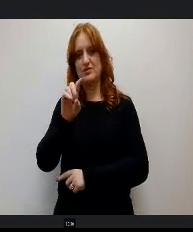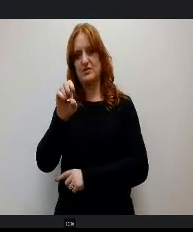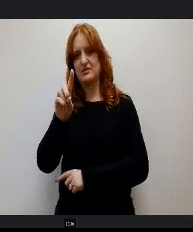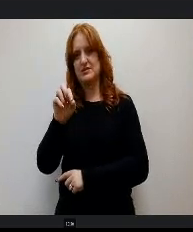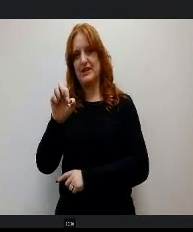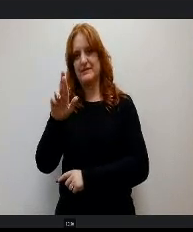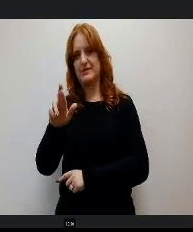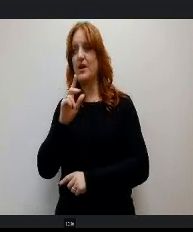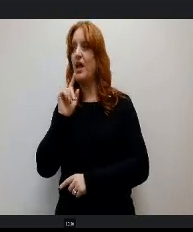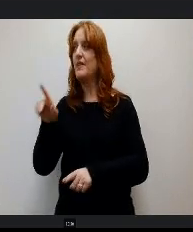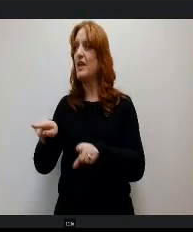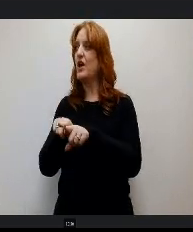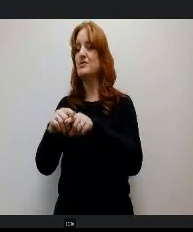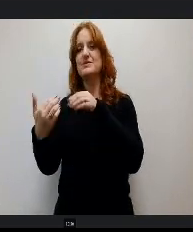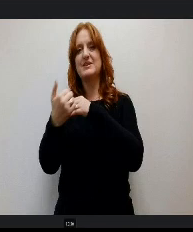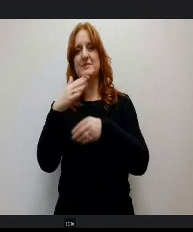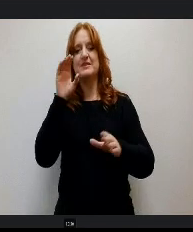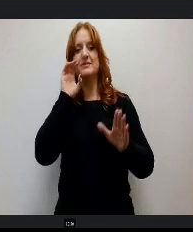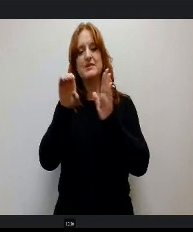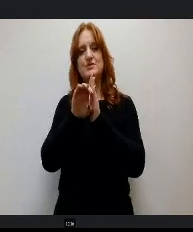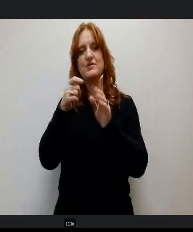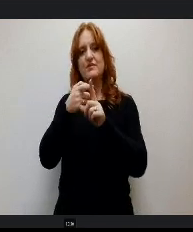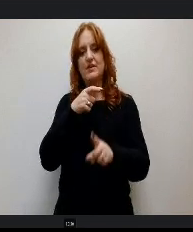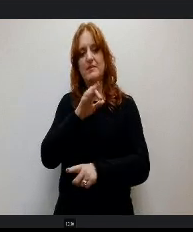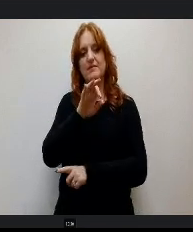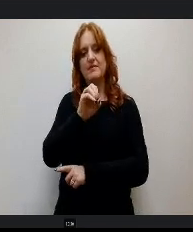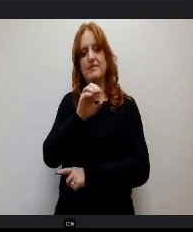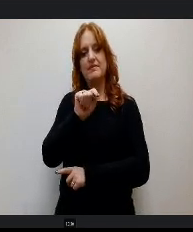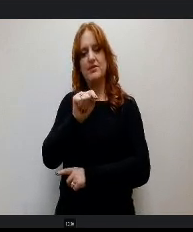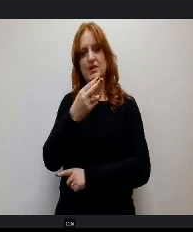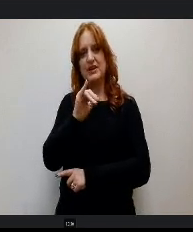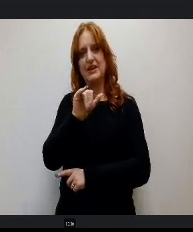Lauren did. They were doing The Very Hungry Caterpillar and Lauren.